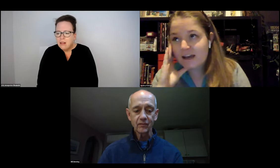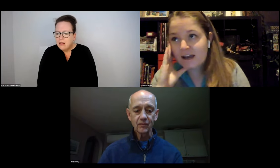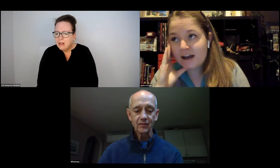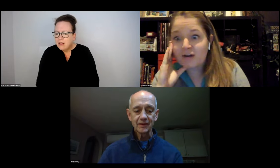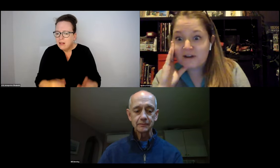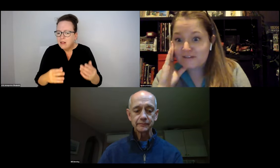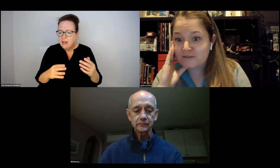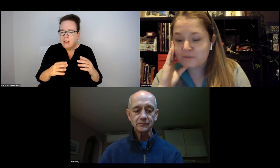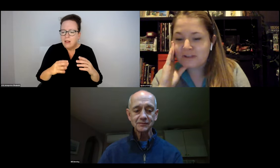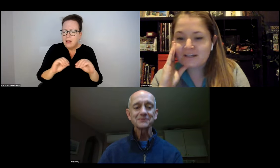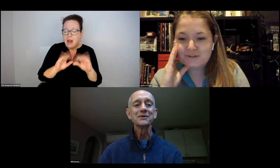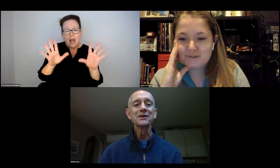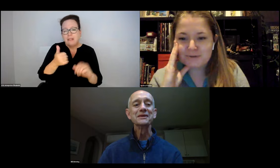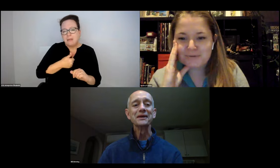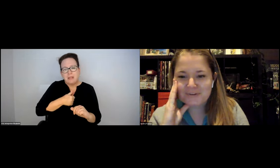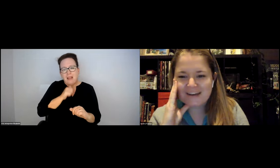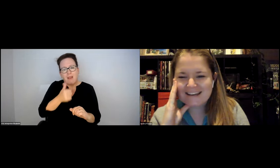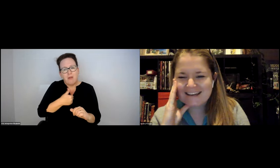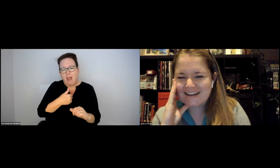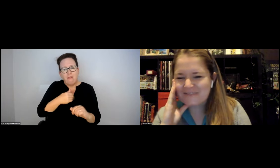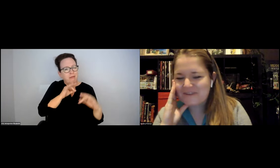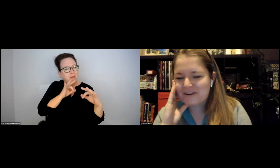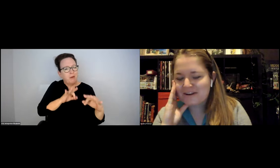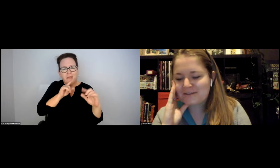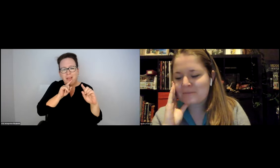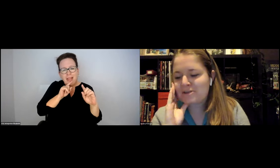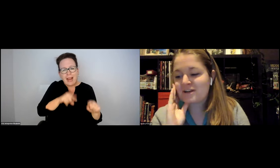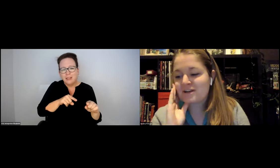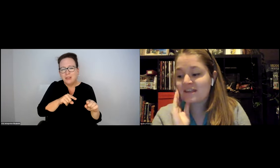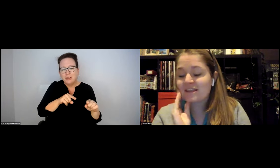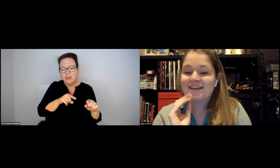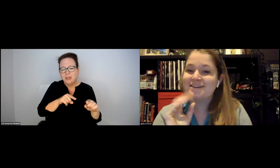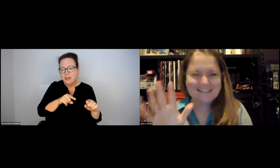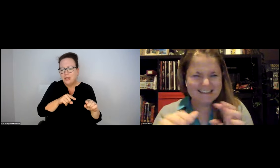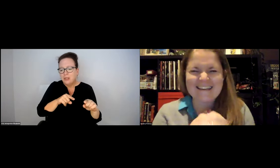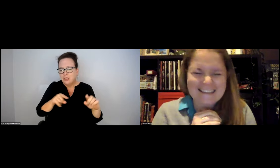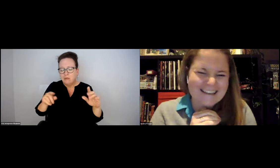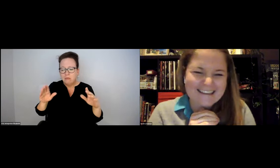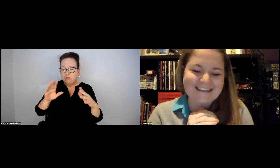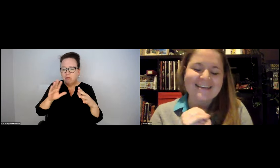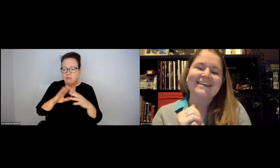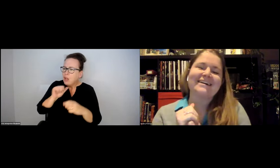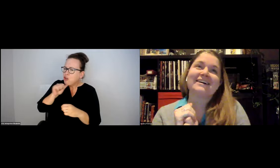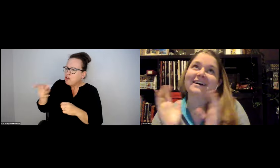THANKS. THANKS, BILL. OBVIOUSLY, I DON'T HAVE A